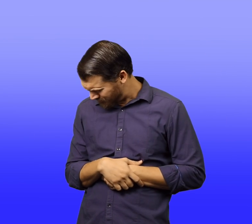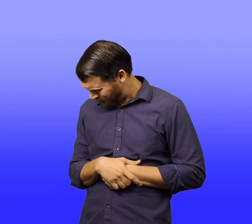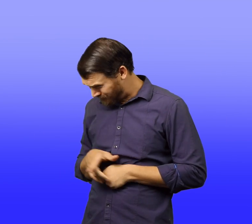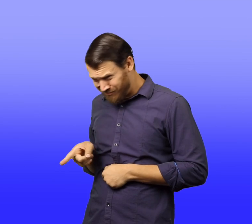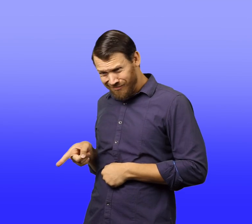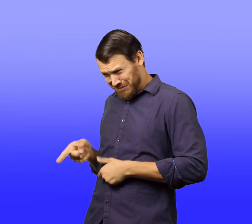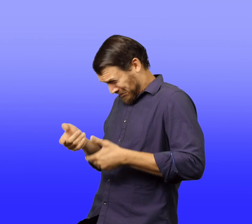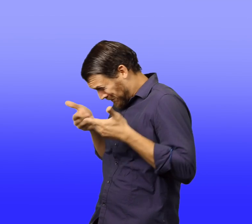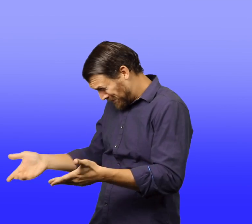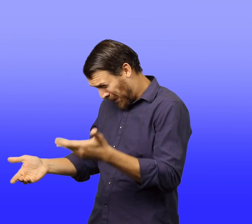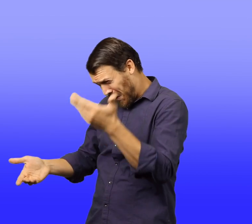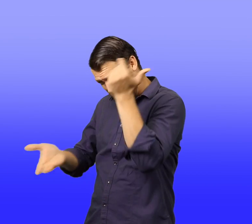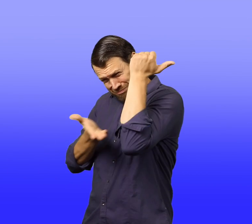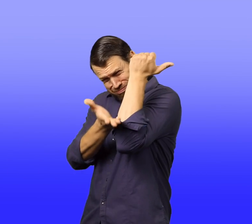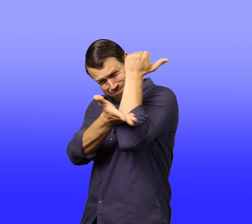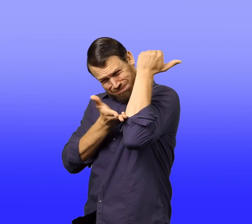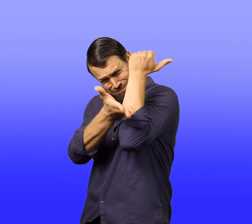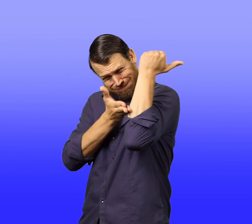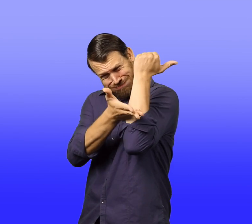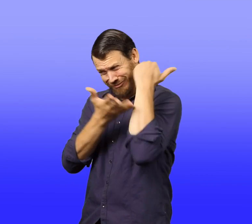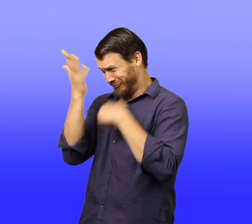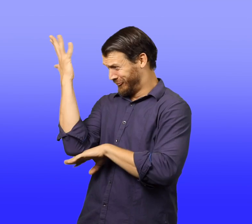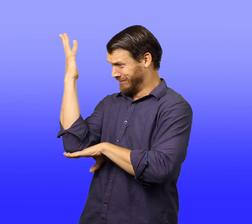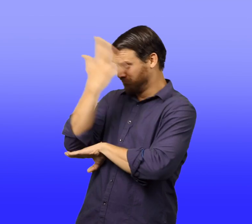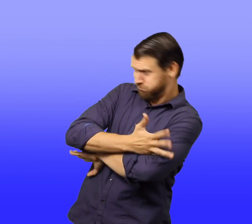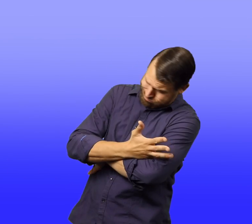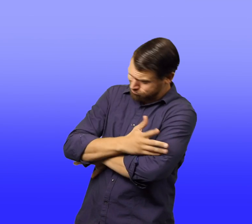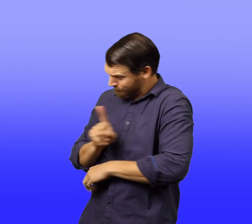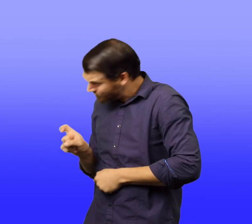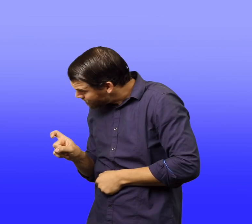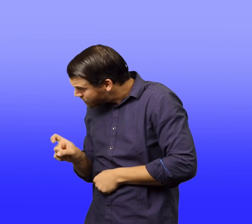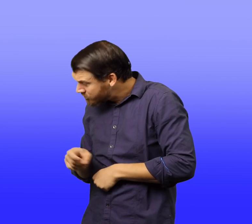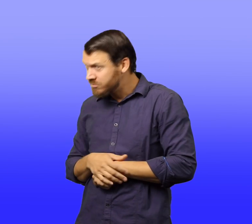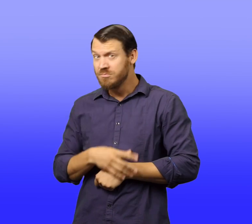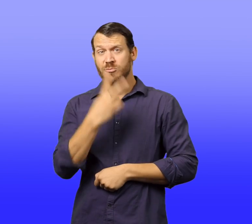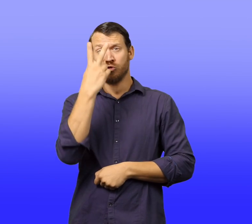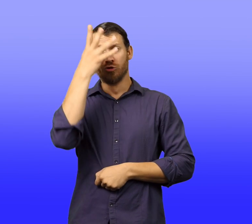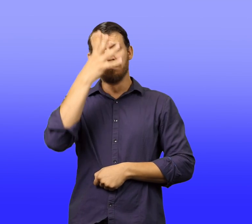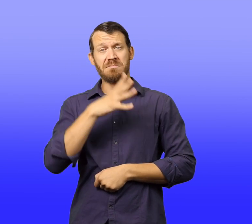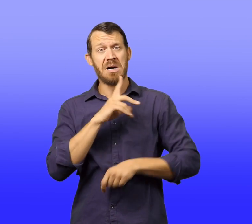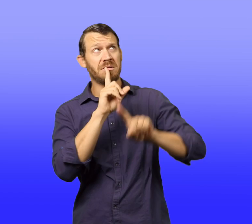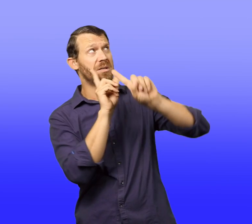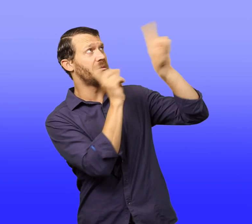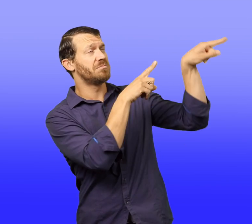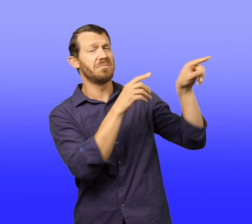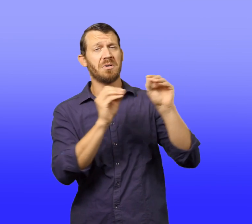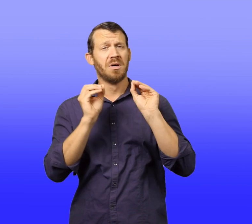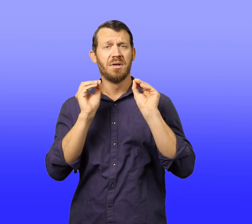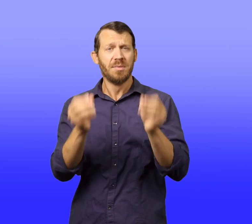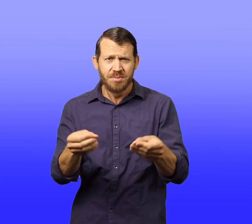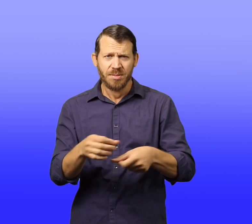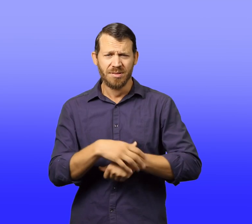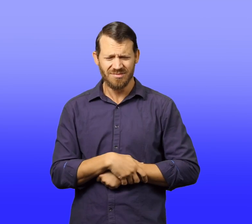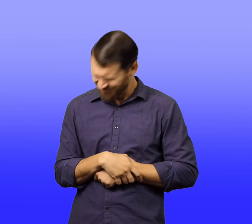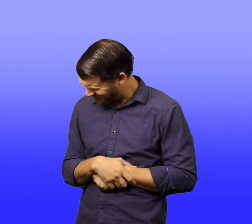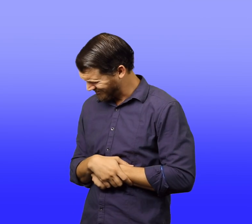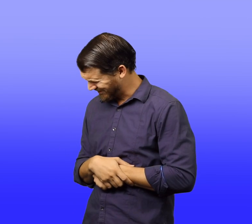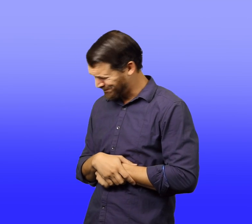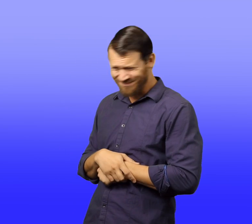"You aren't going to cut down this tree, are you," Walter asked, but the woodcutters didn't answer. They took off their jackets, rolled up their sleeves and got to work.